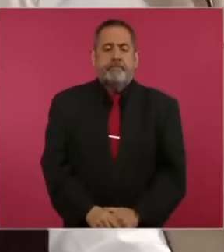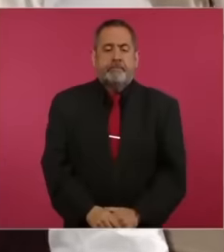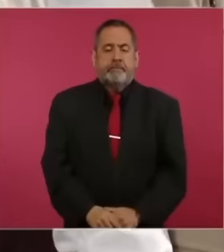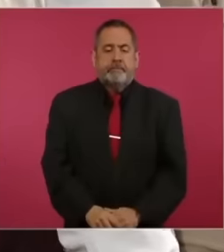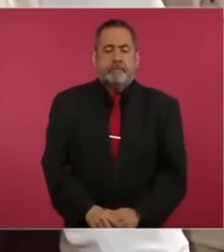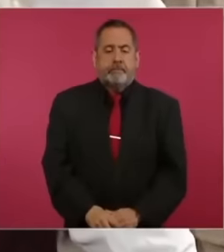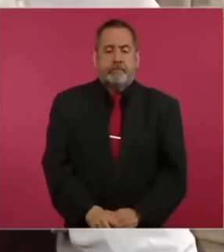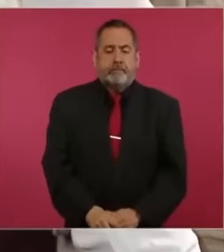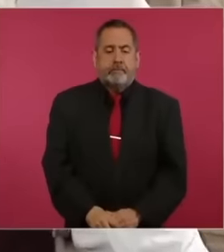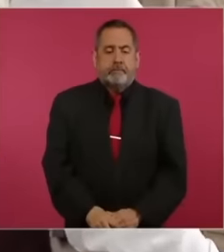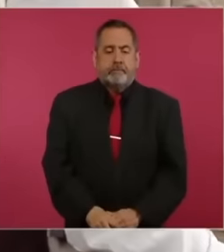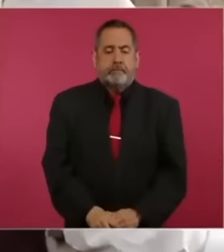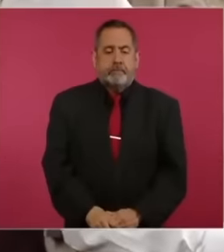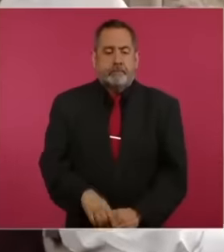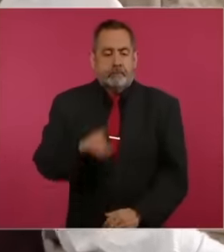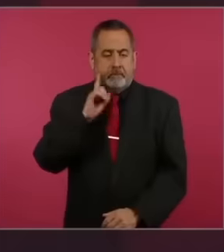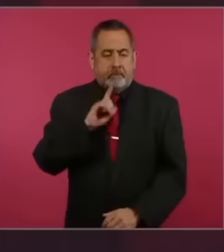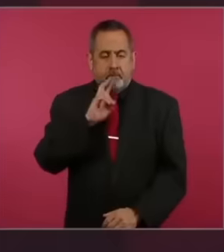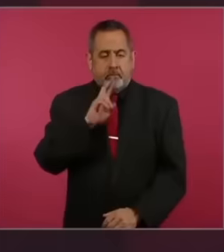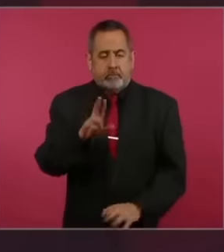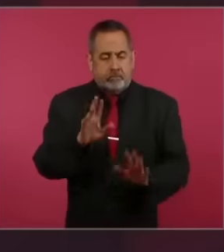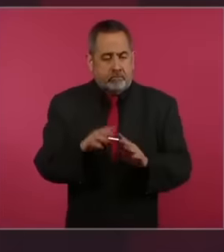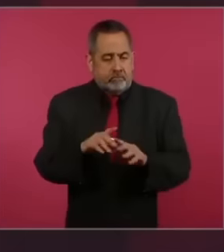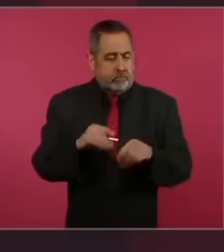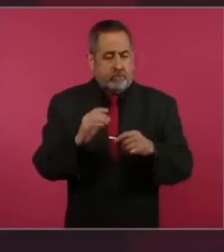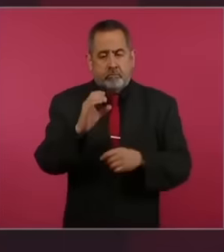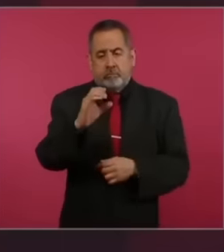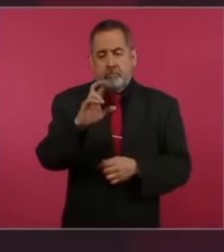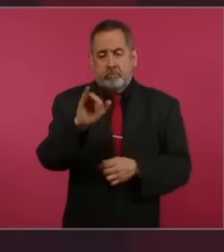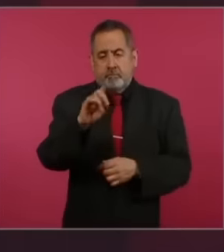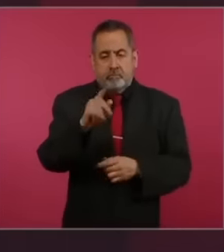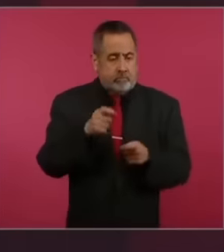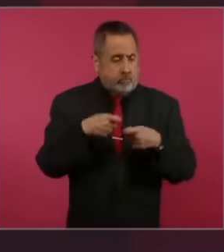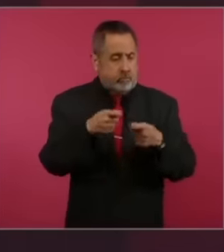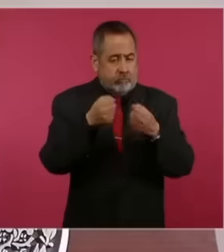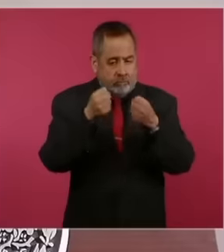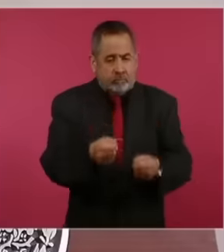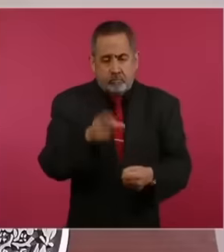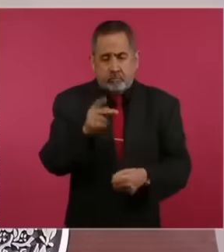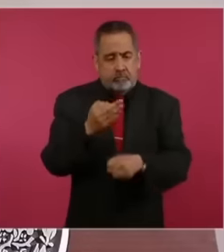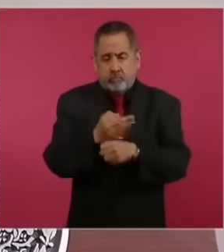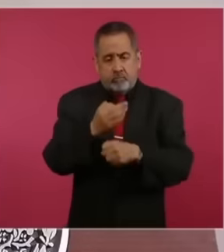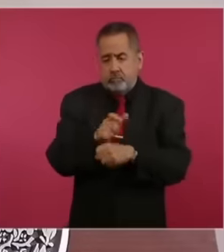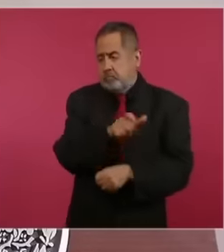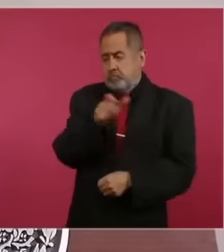tax credit, they guaranteed the credits but no payment has been made on the guarantee.